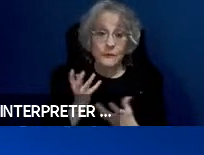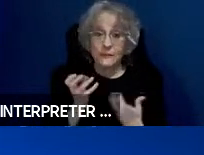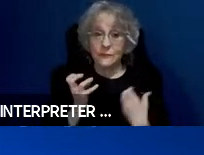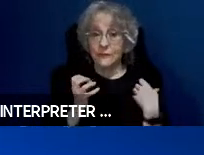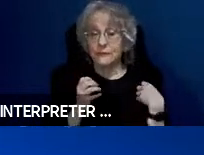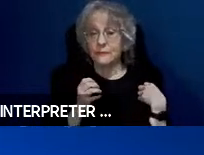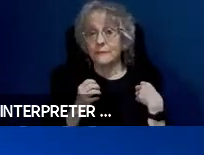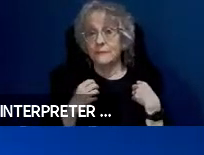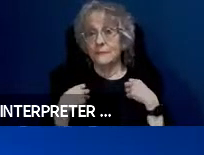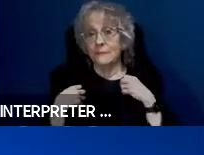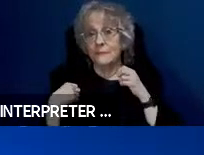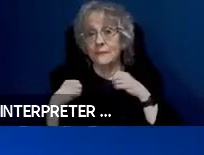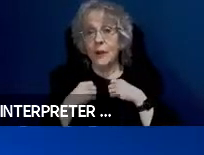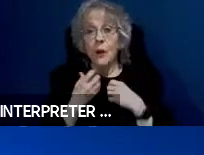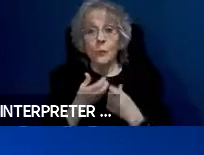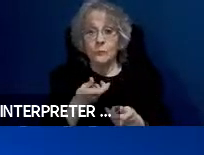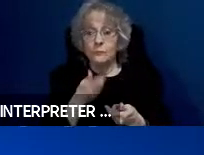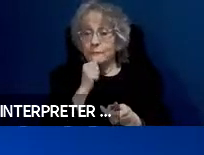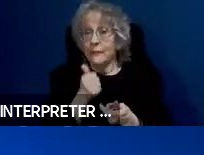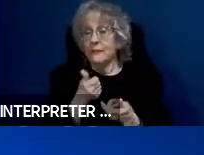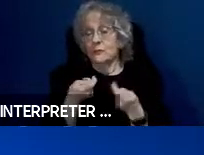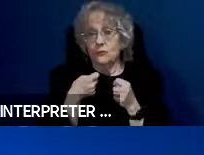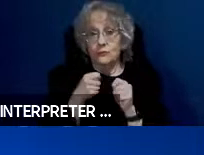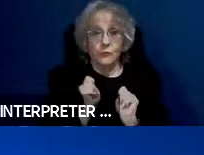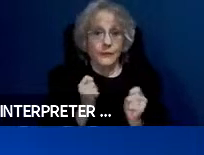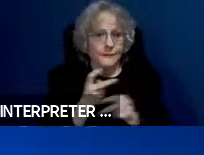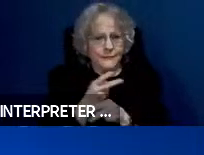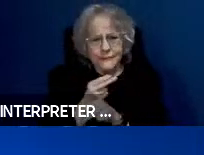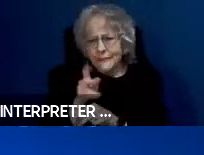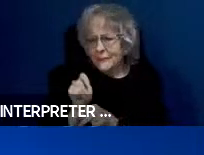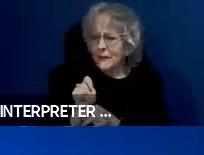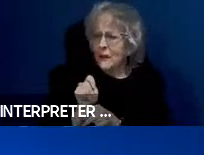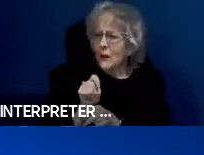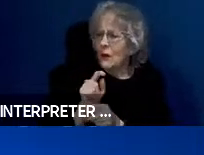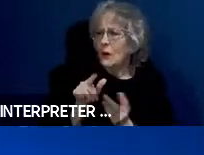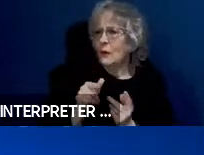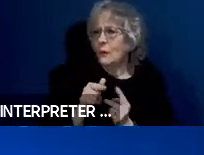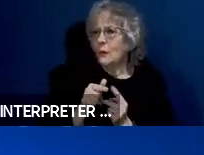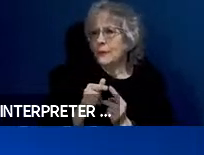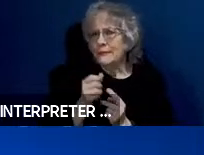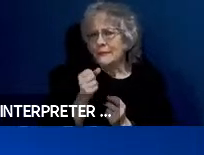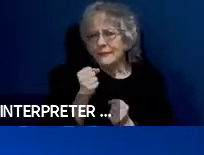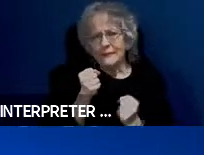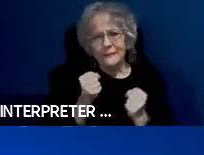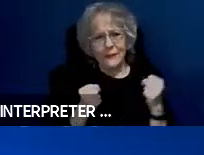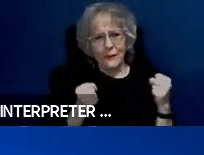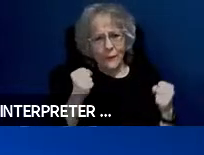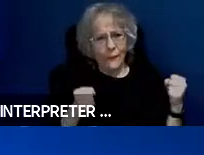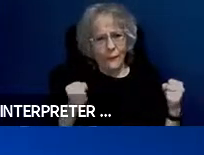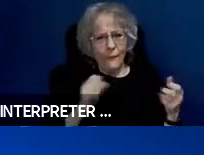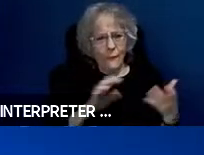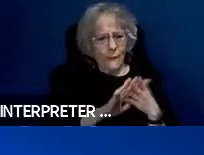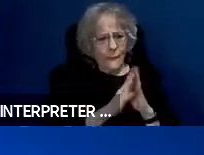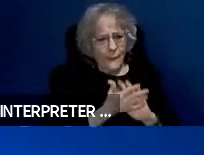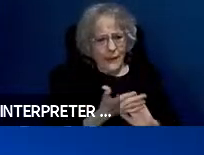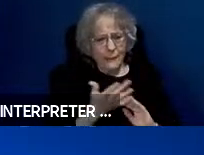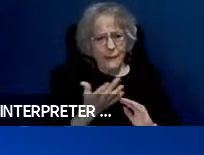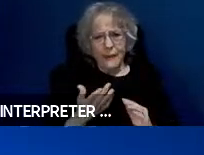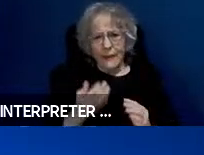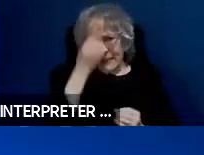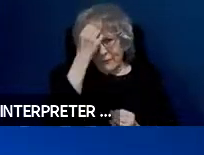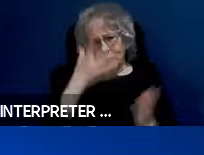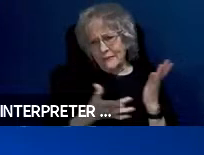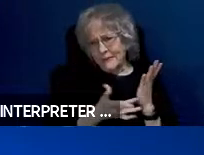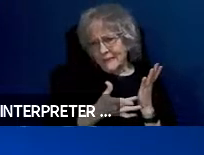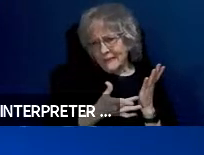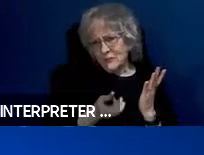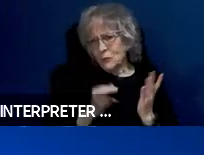to try to figure out when does a vehicle become information technology or not? We will defer to